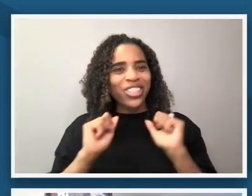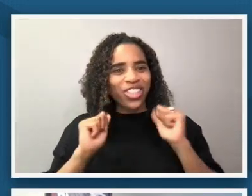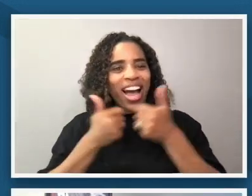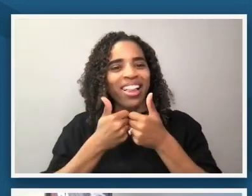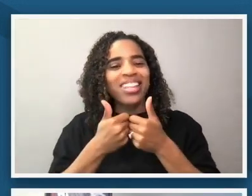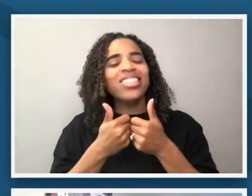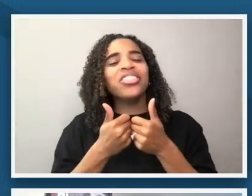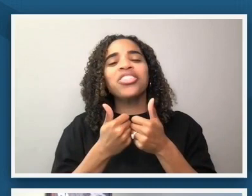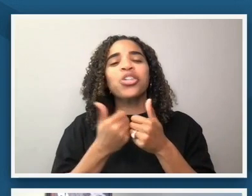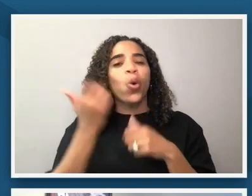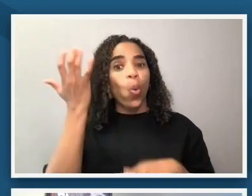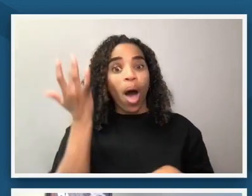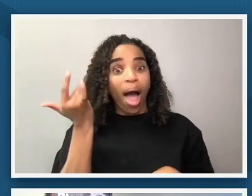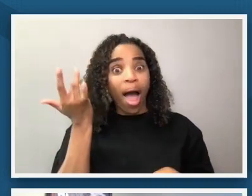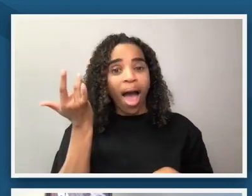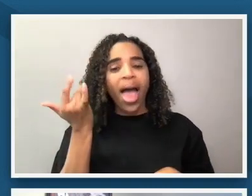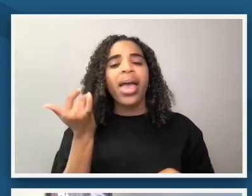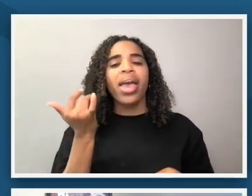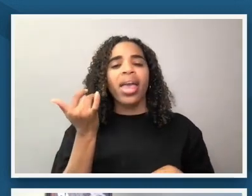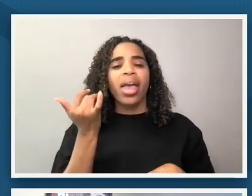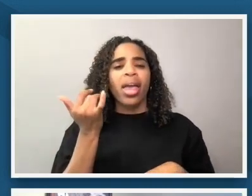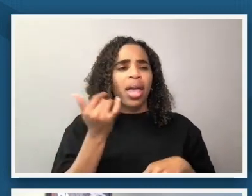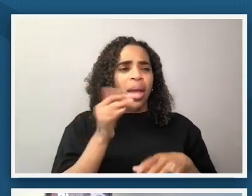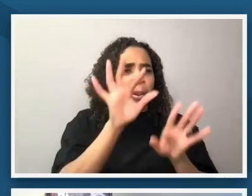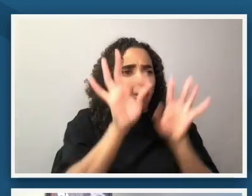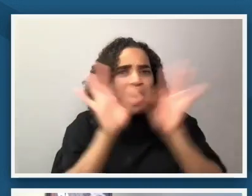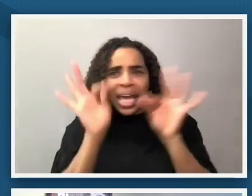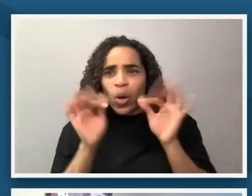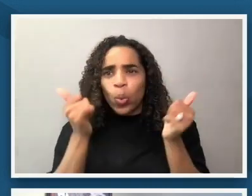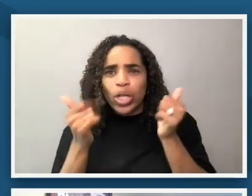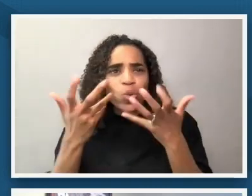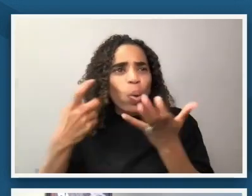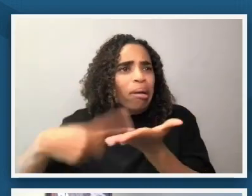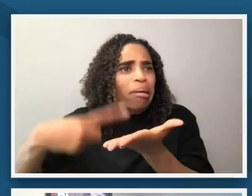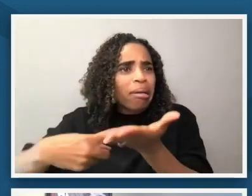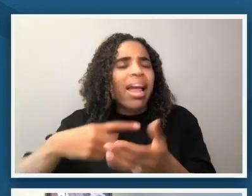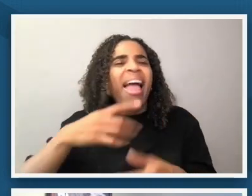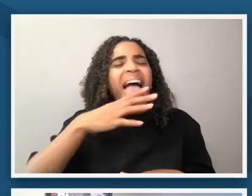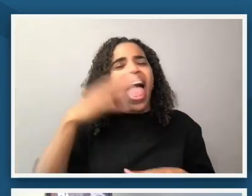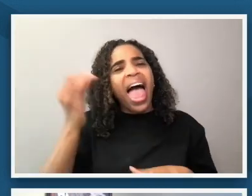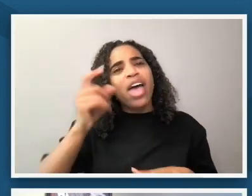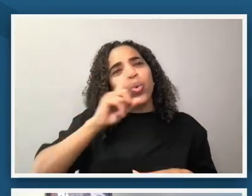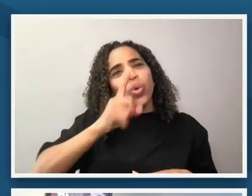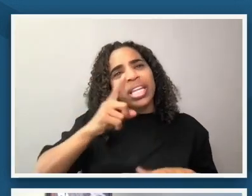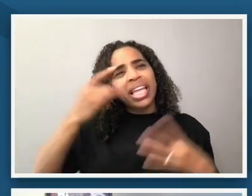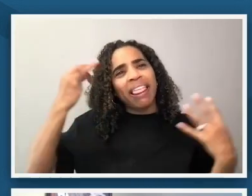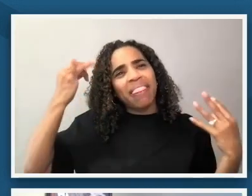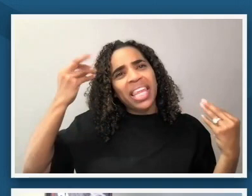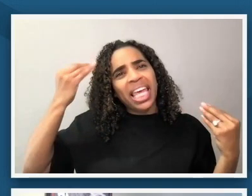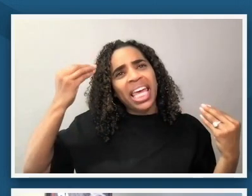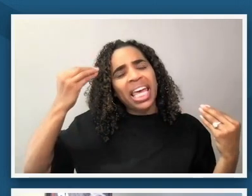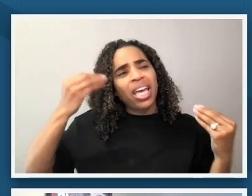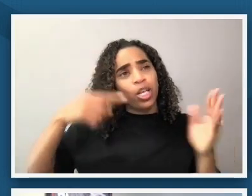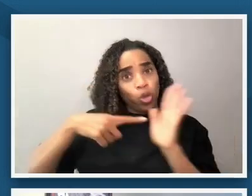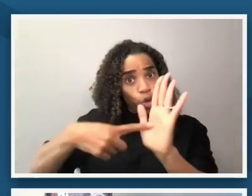not only narrow the images but also to think really thoughtfully about the